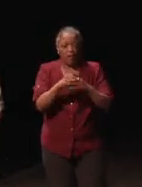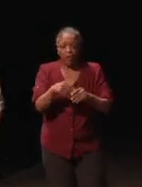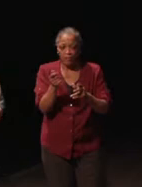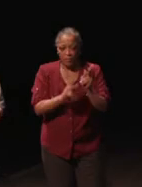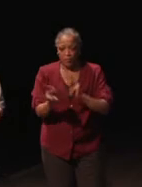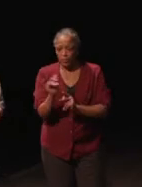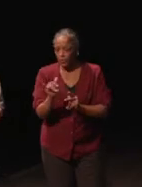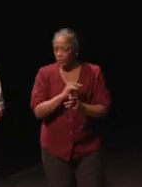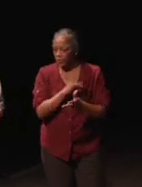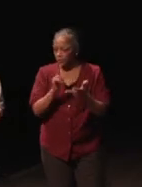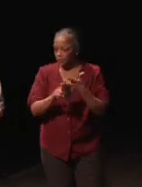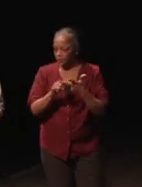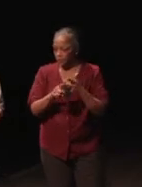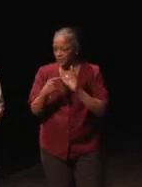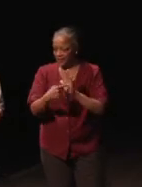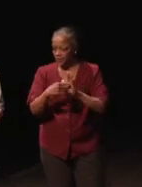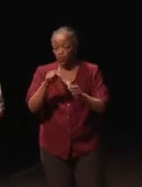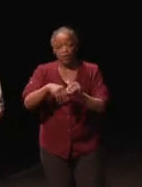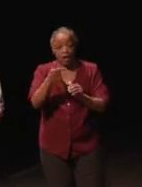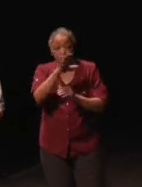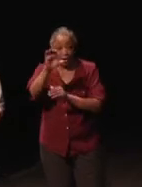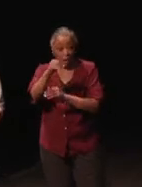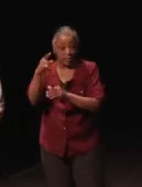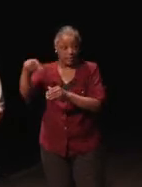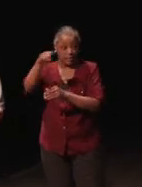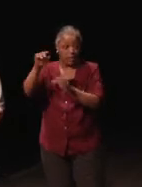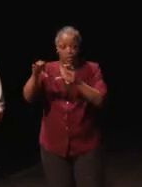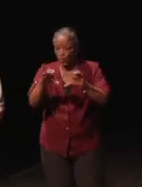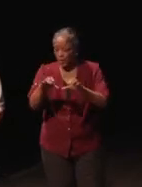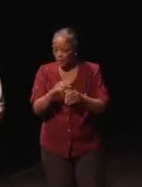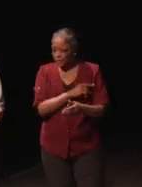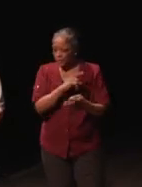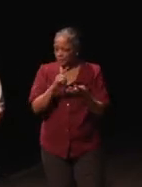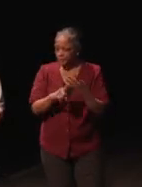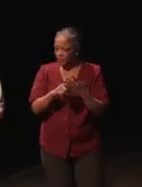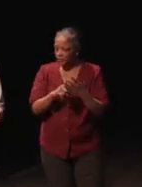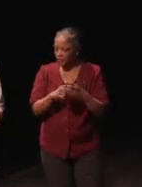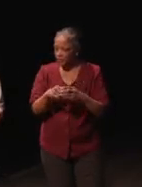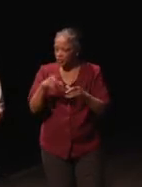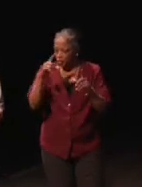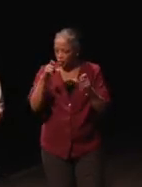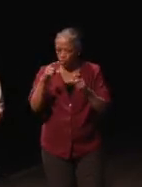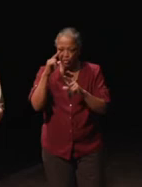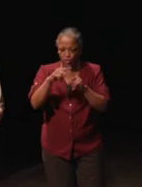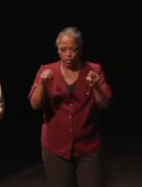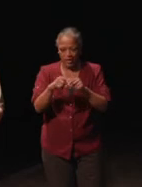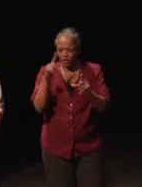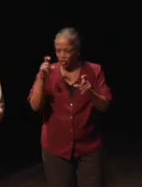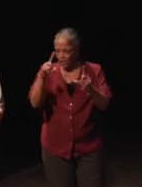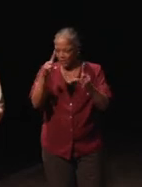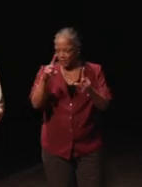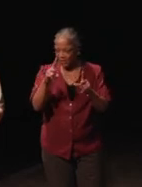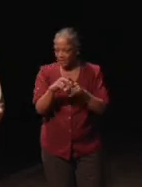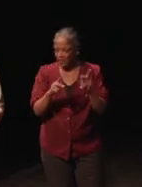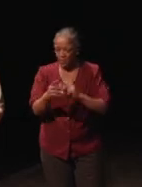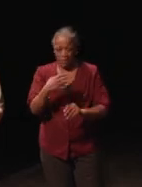And examples of what other companies are doing and also screenshots of relevant forum comments especially people complaining they can't play the game.